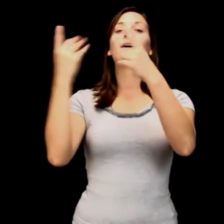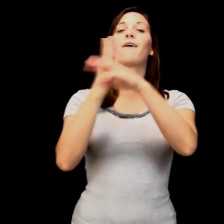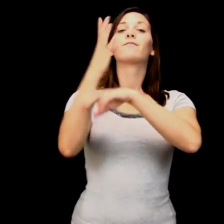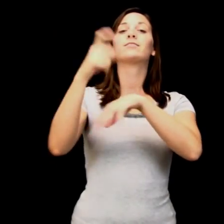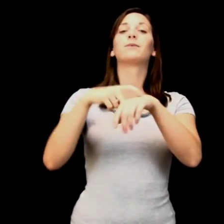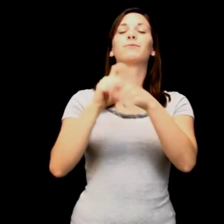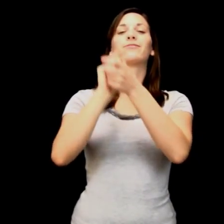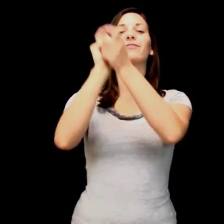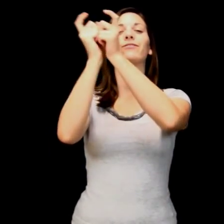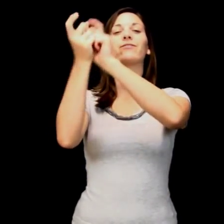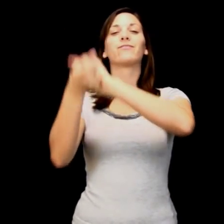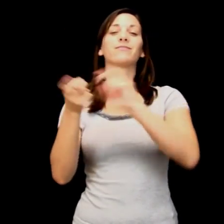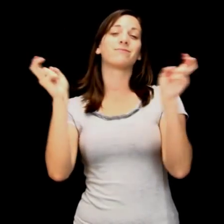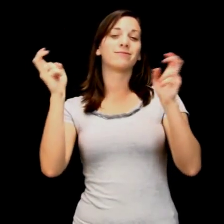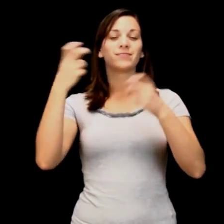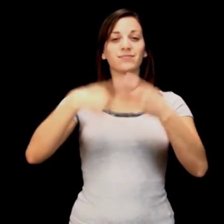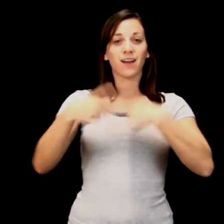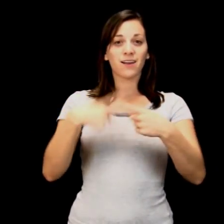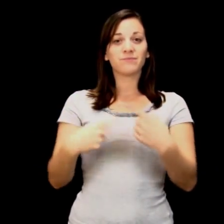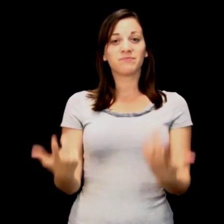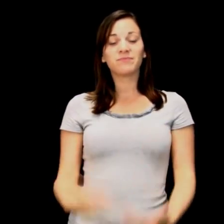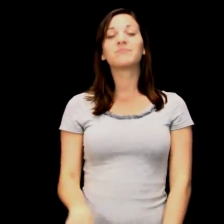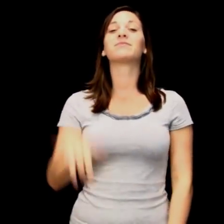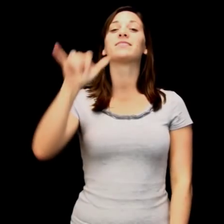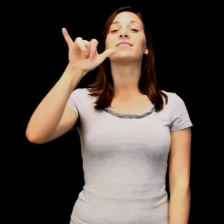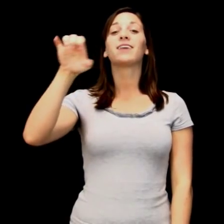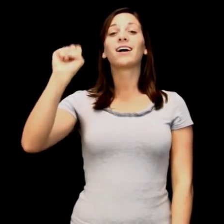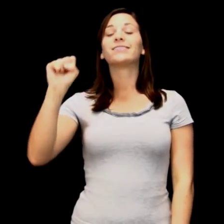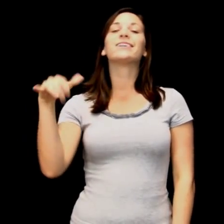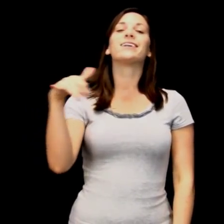evolution to become a sign. For example, Y-E-S became #YES, B-A-N-K became #BANK, and